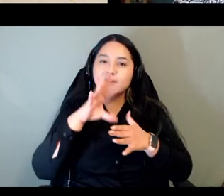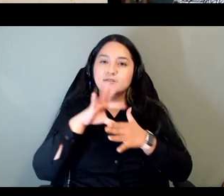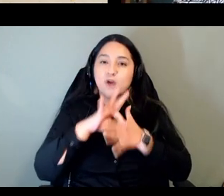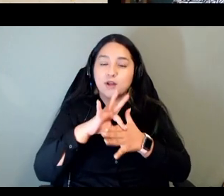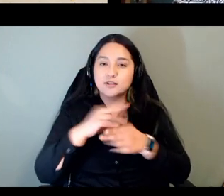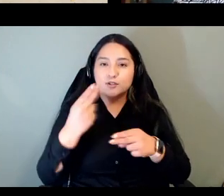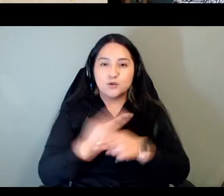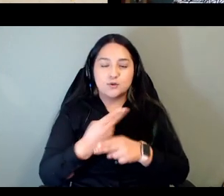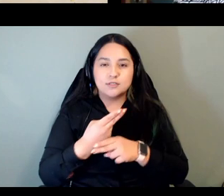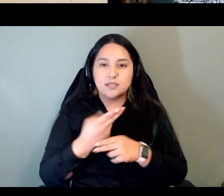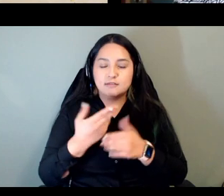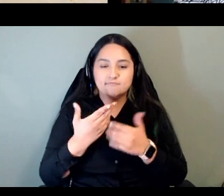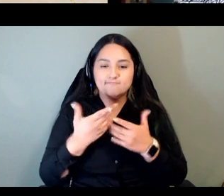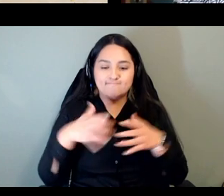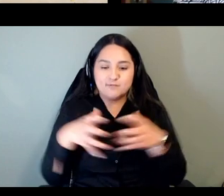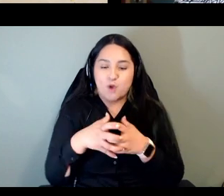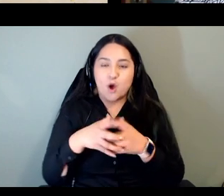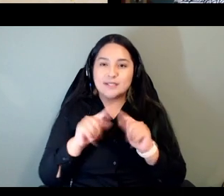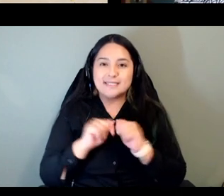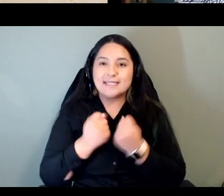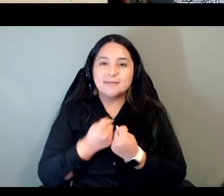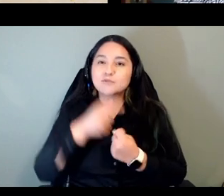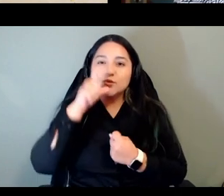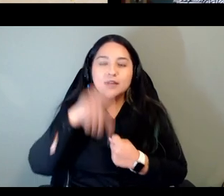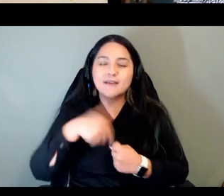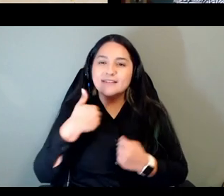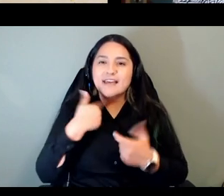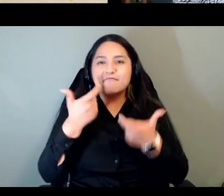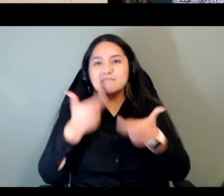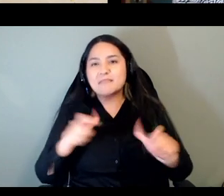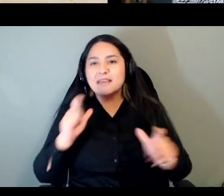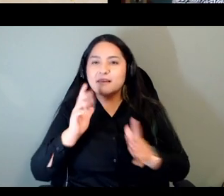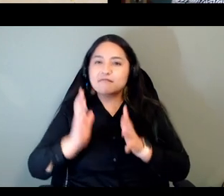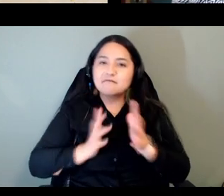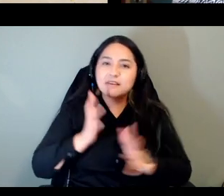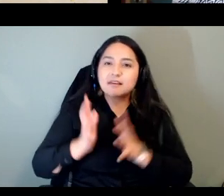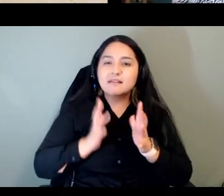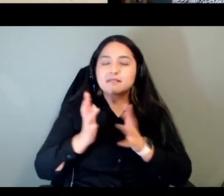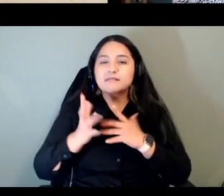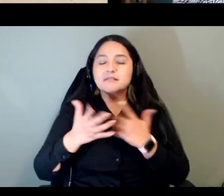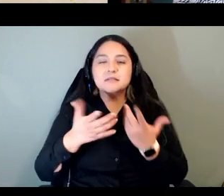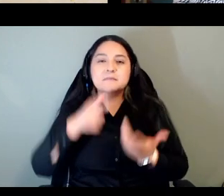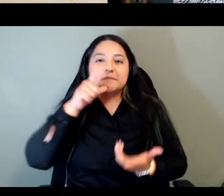a small team you don't have to have fancy sets and that most of all it's really beautiful